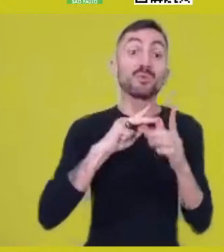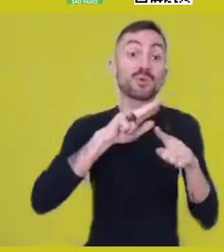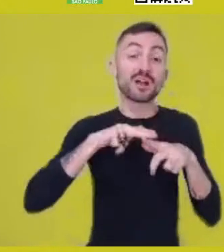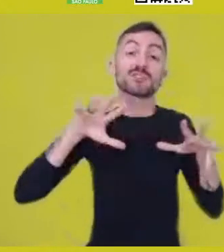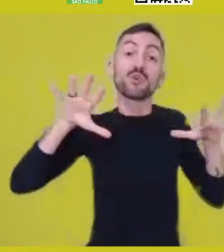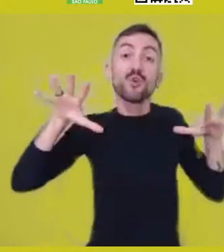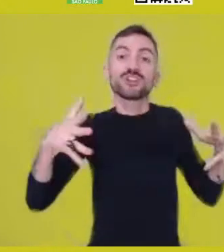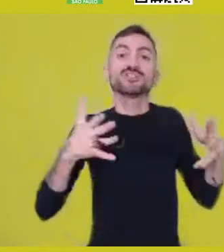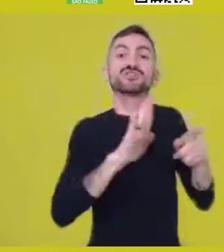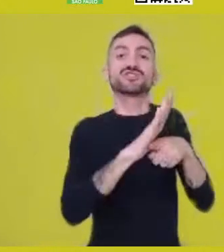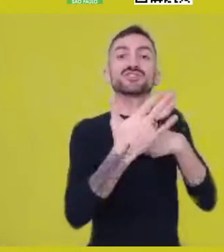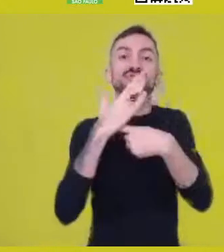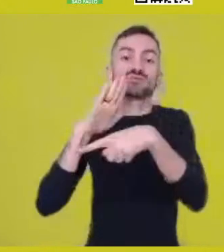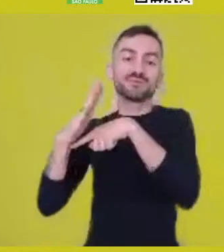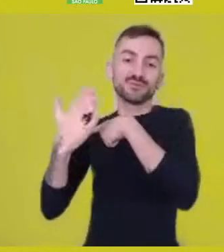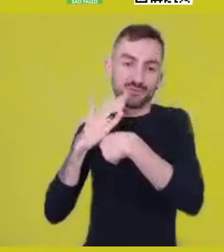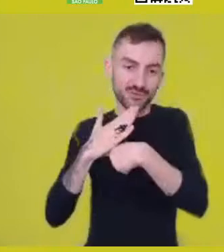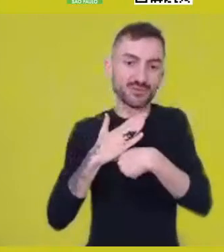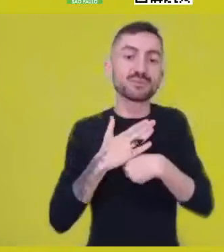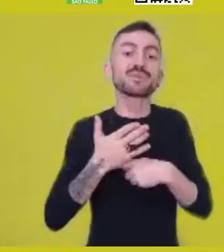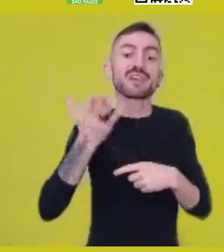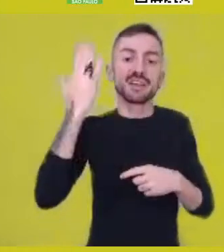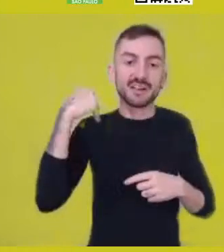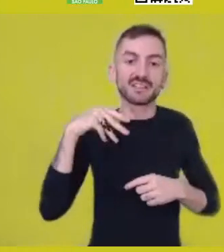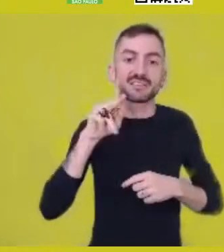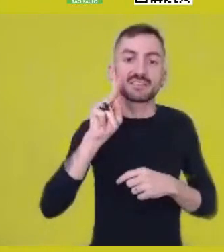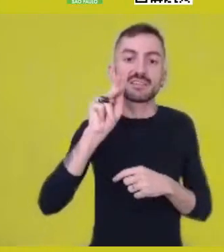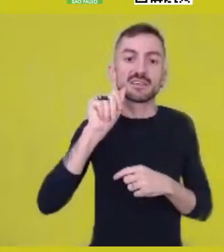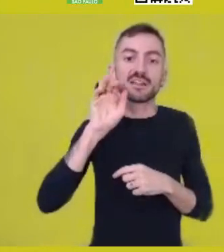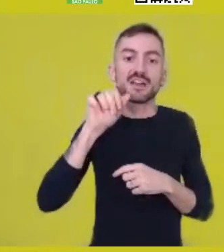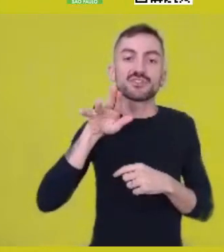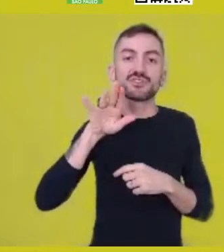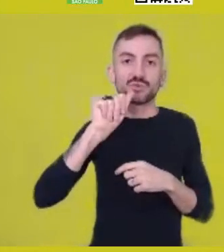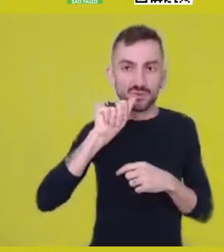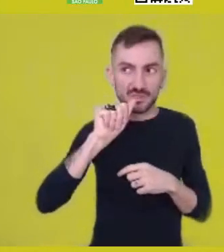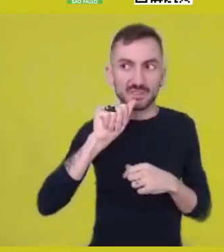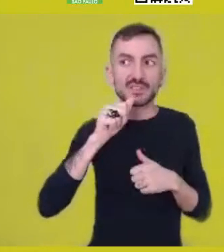Katiúscia ratified that here very well a few times.